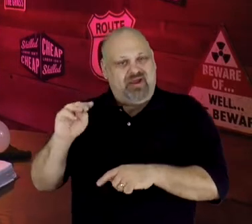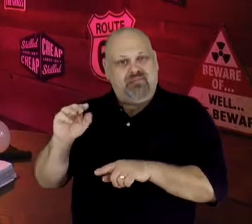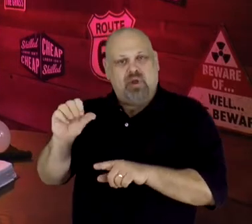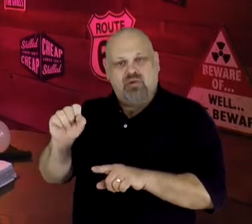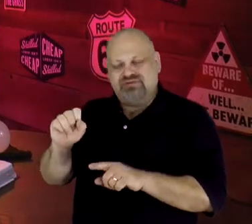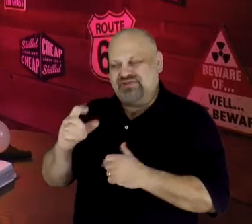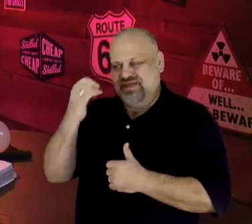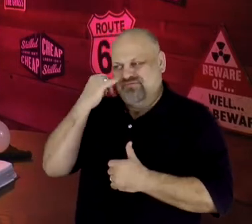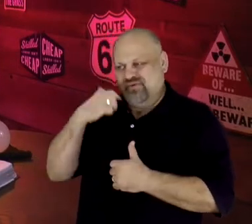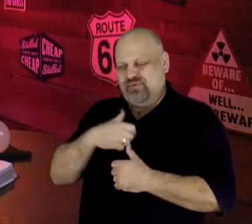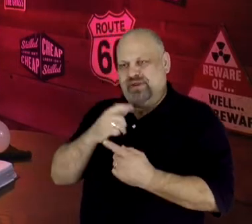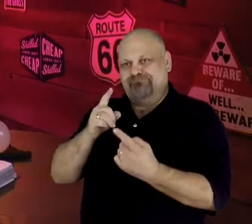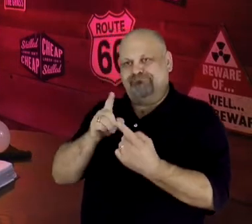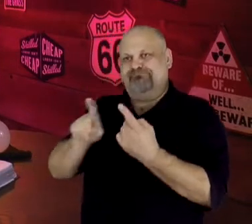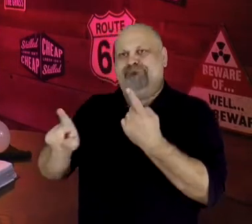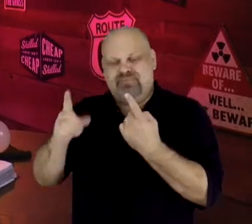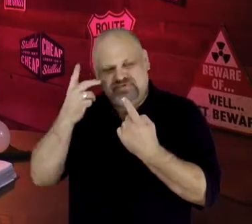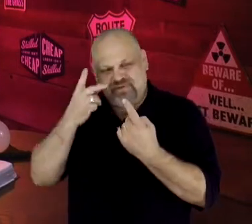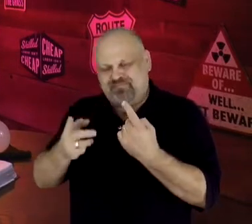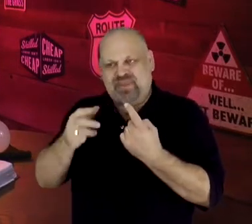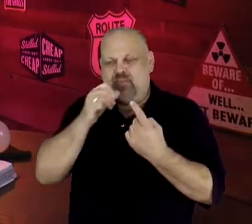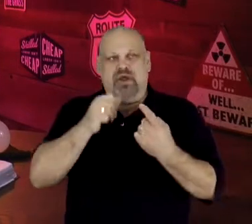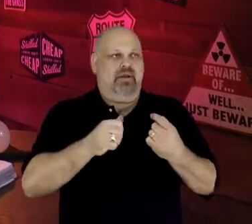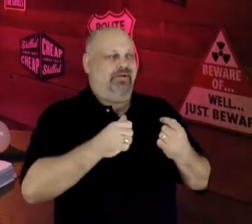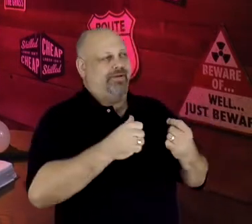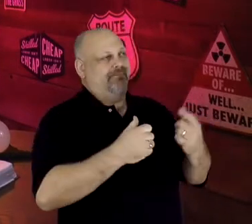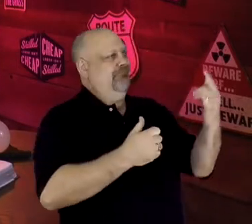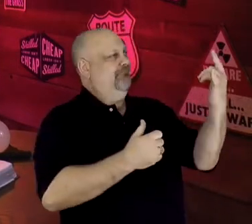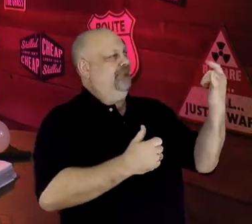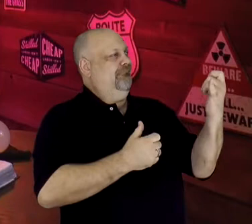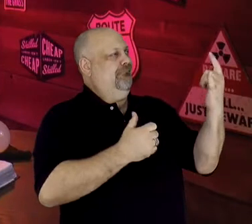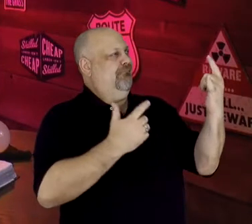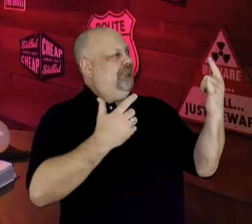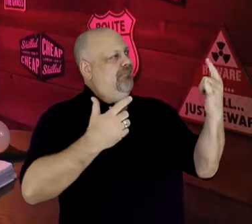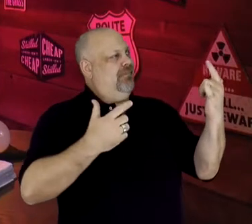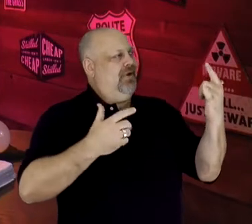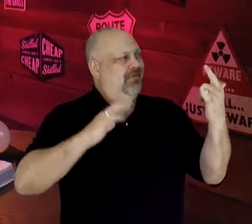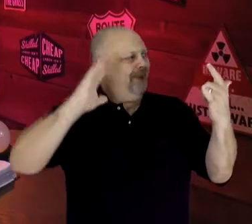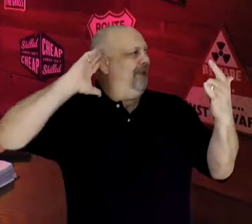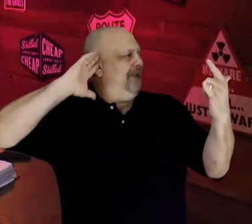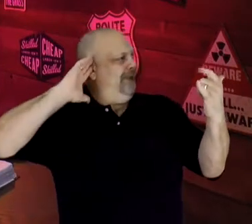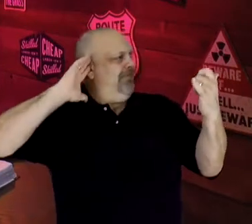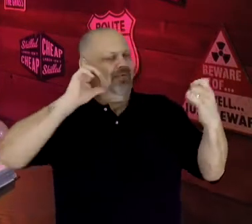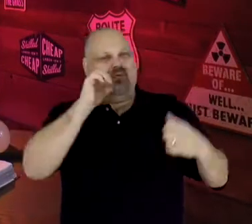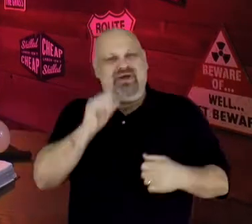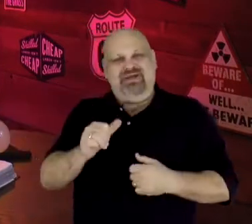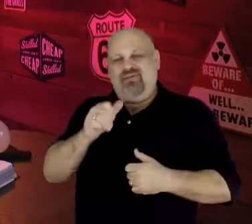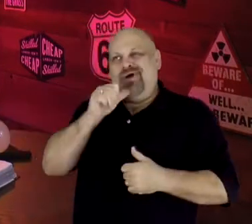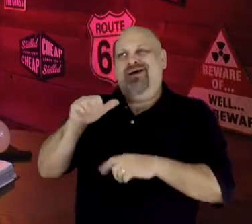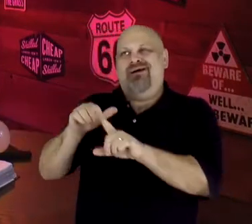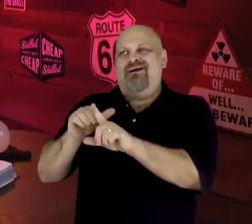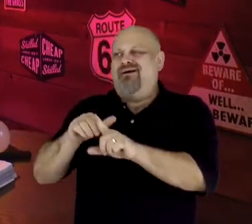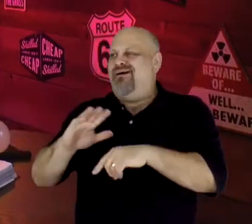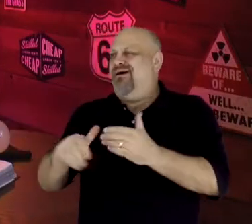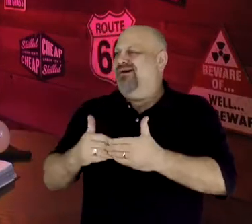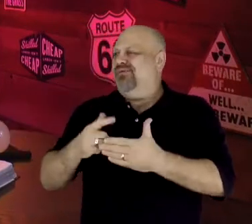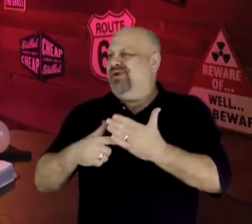posting selfies, wasn't reminding every one of his accolades, and probably never signed an autograph.